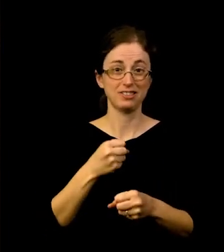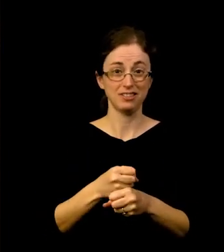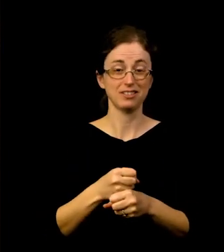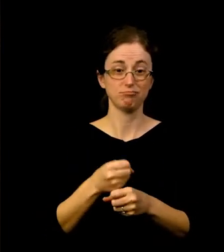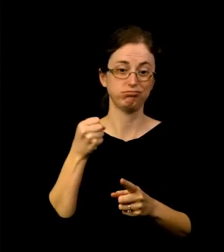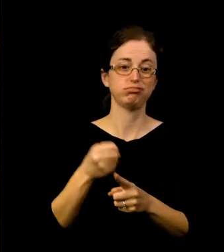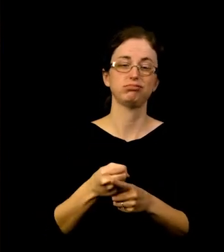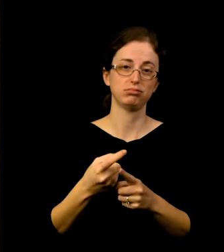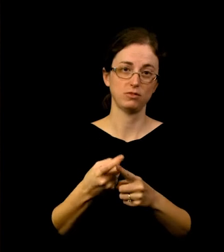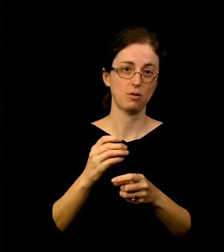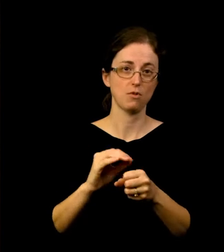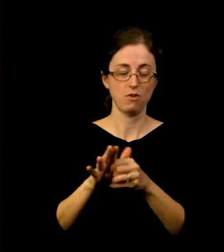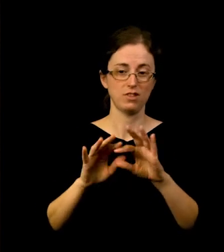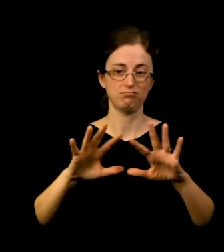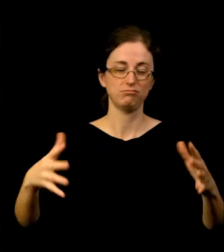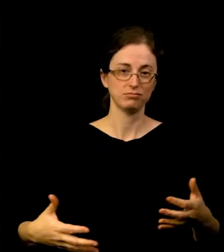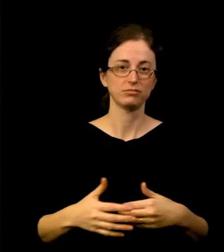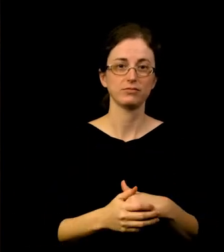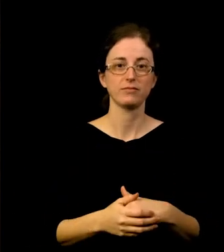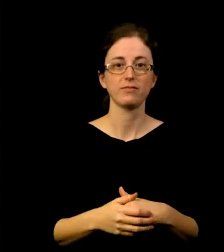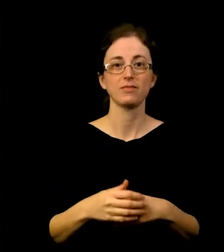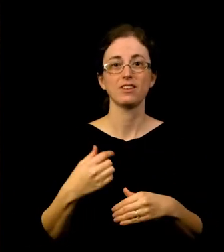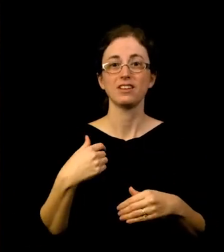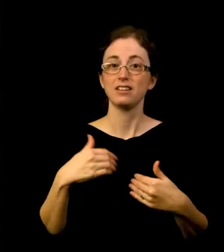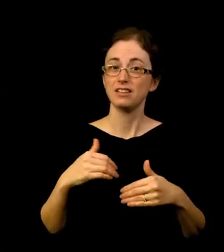with a state-imposed capacity restriction of just 250 people,